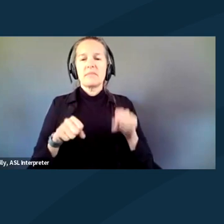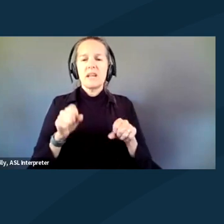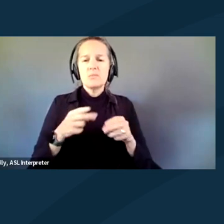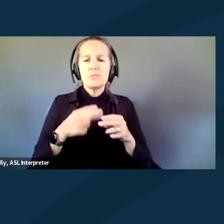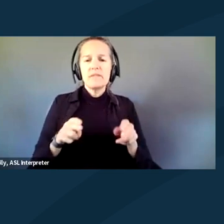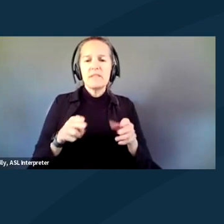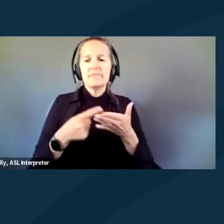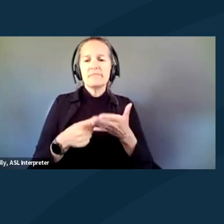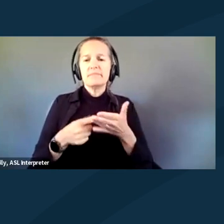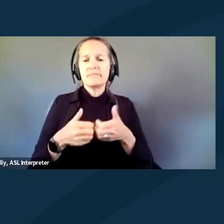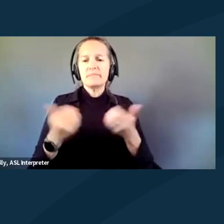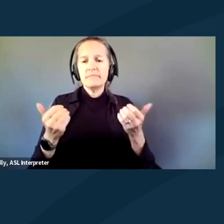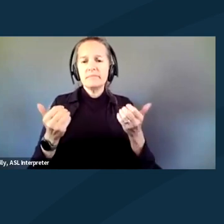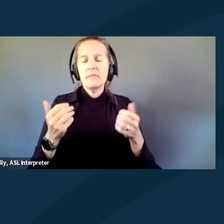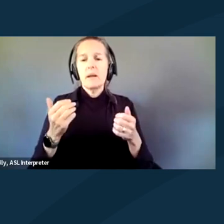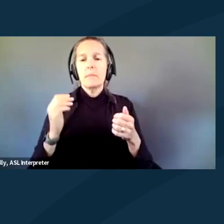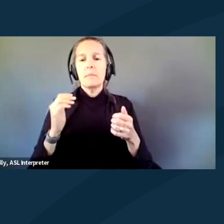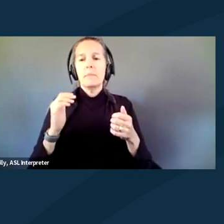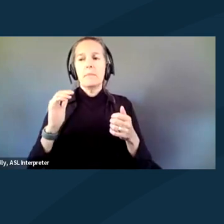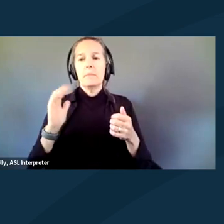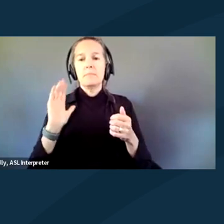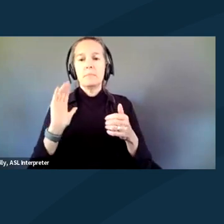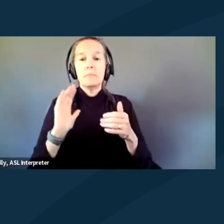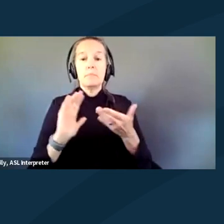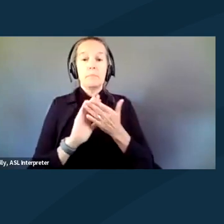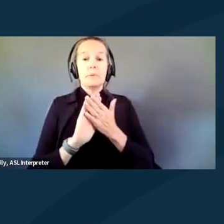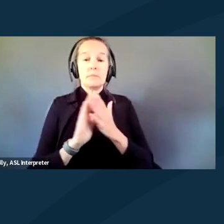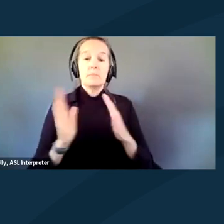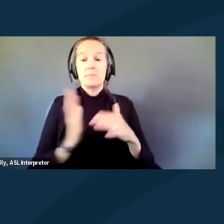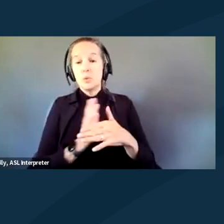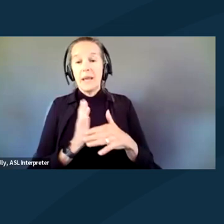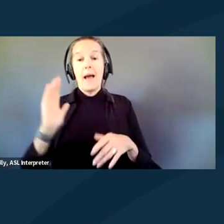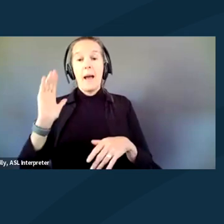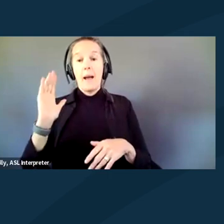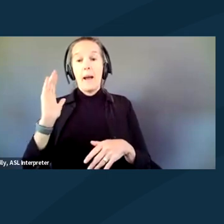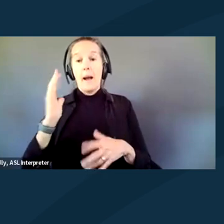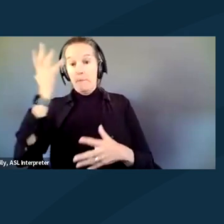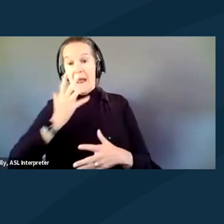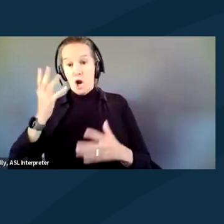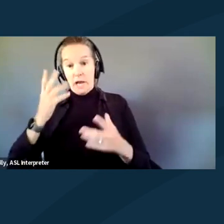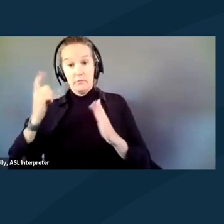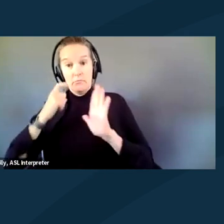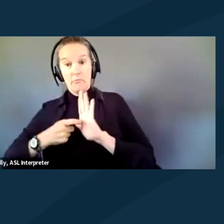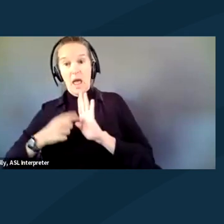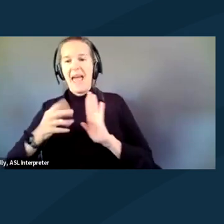between apparent and non-apparent disabilities and why that distinction is particularly important while protesting?